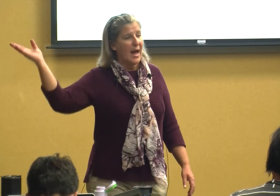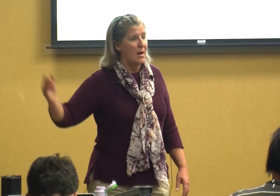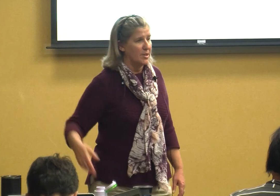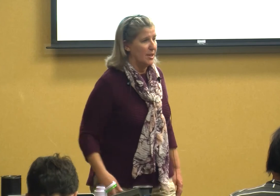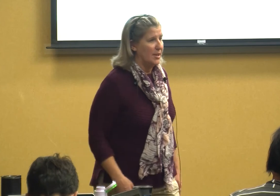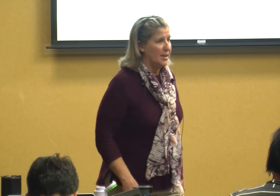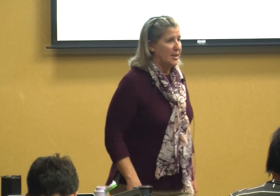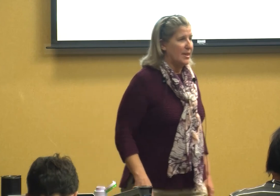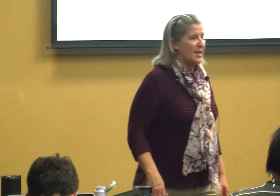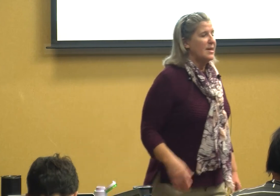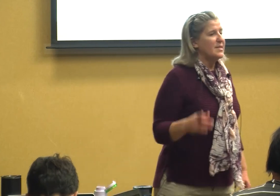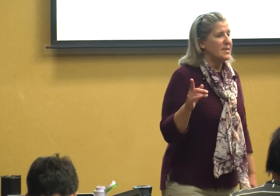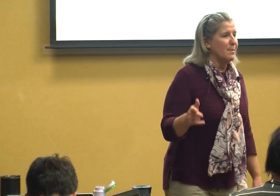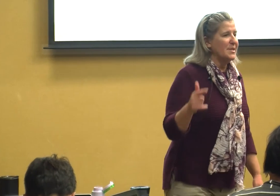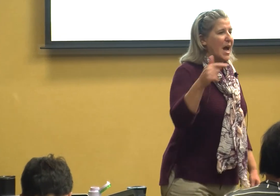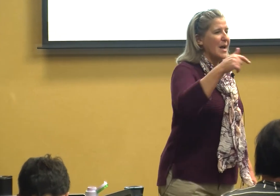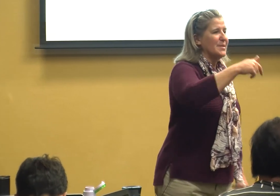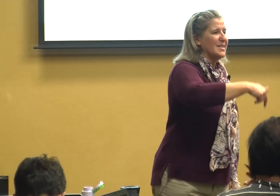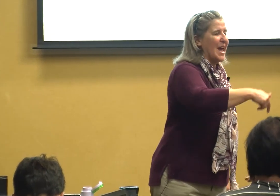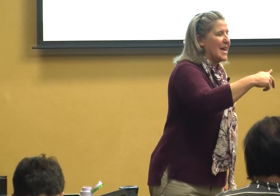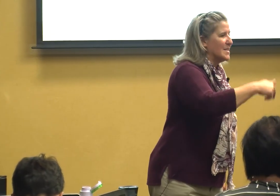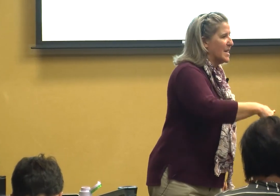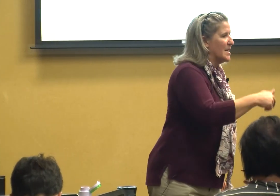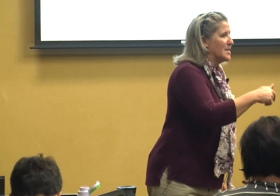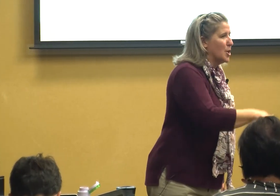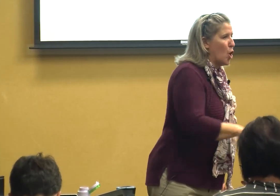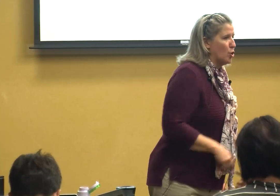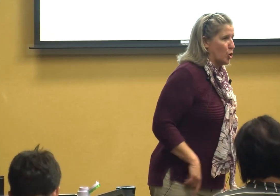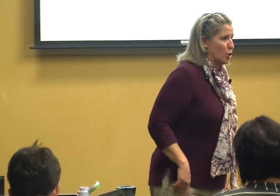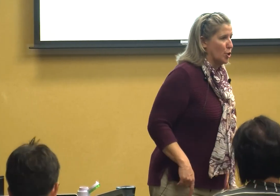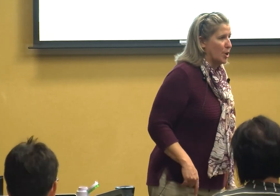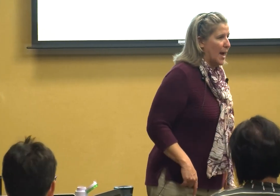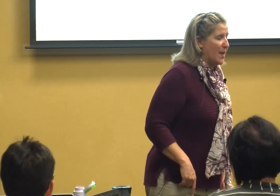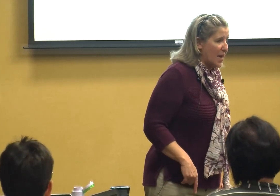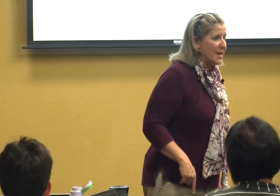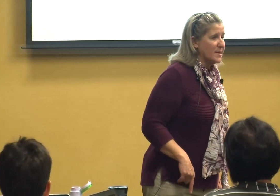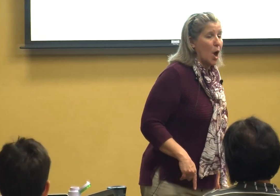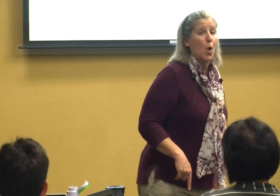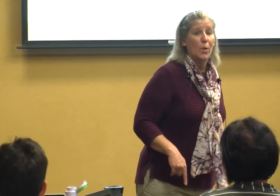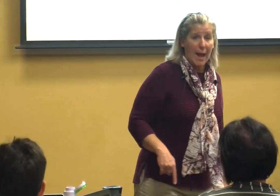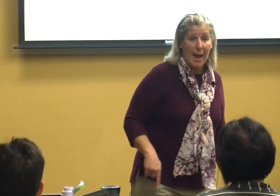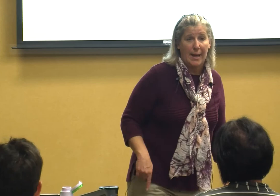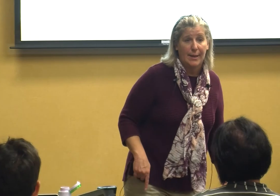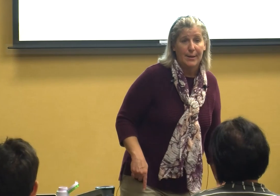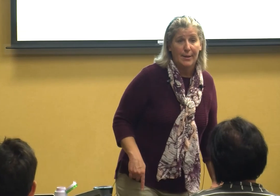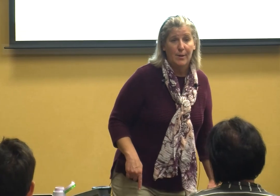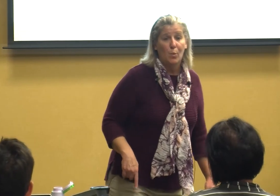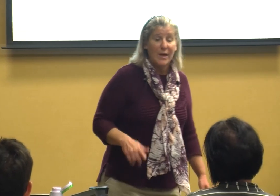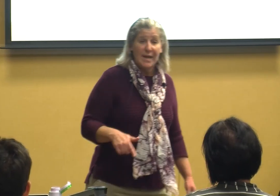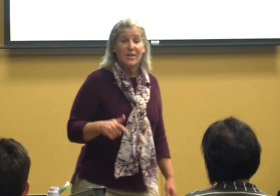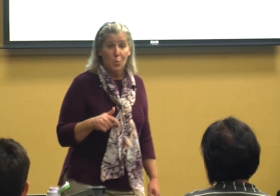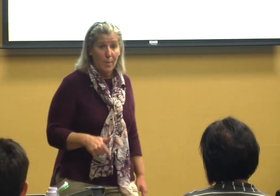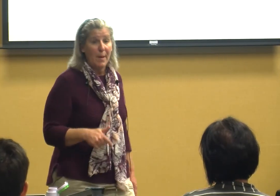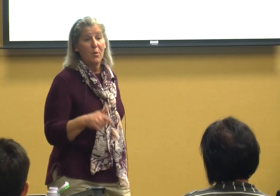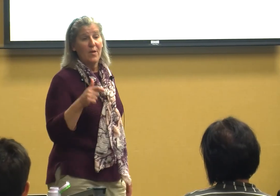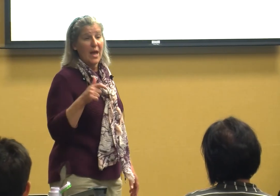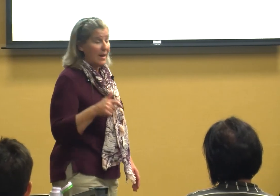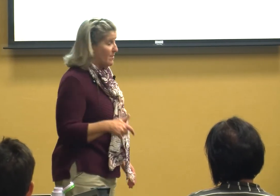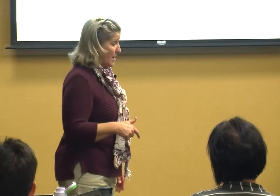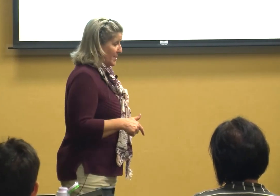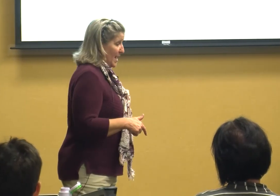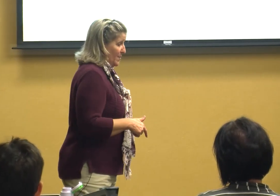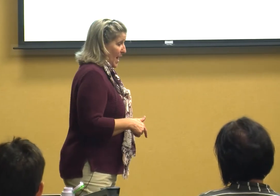out sometimes it takes kids longer and that's okay we need to remember that and validate that